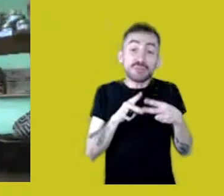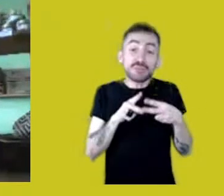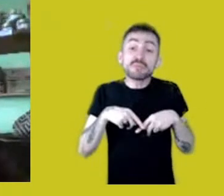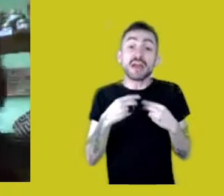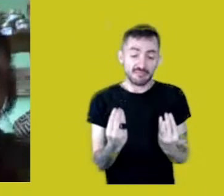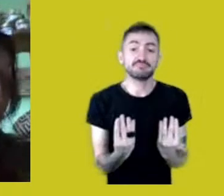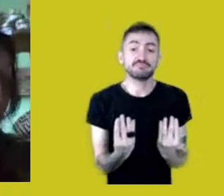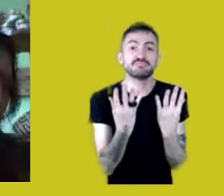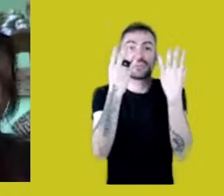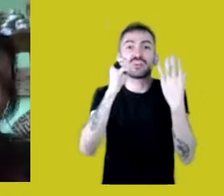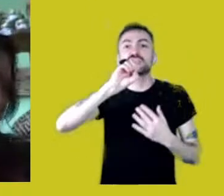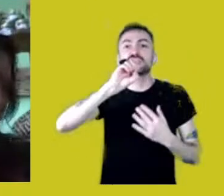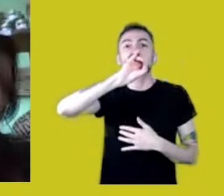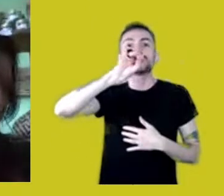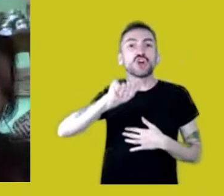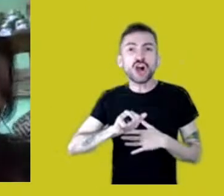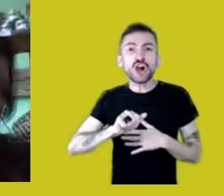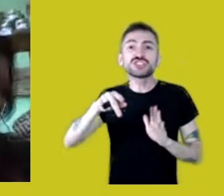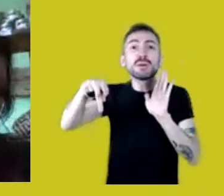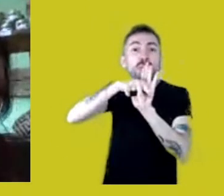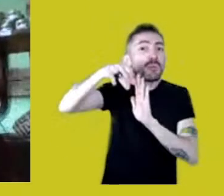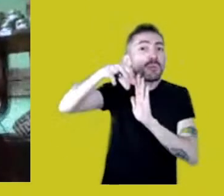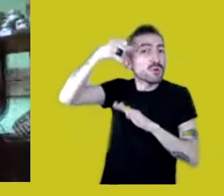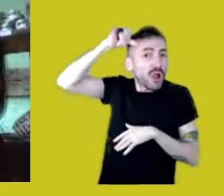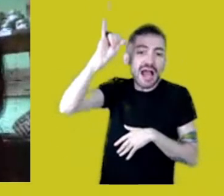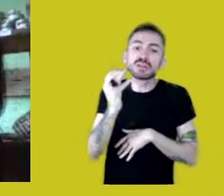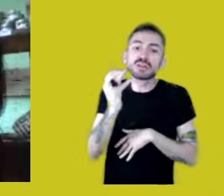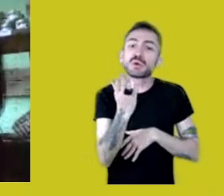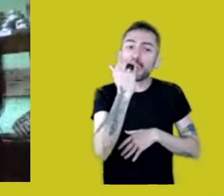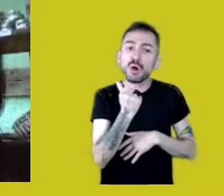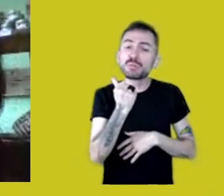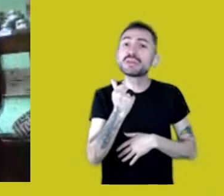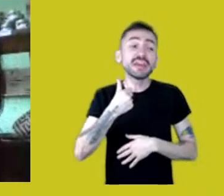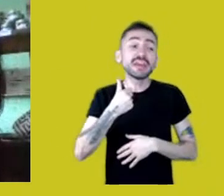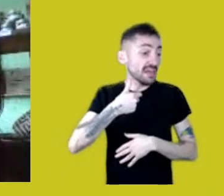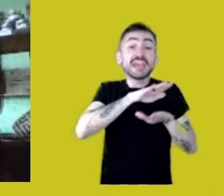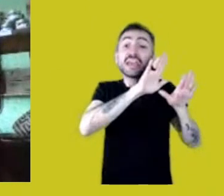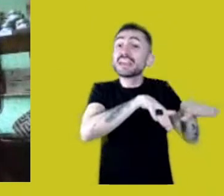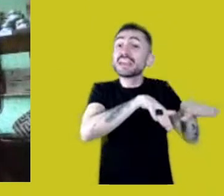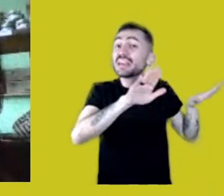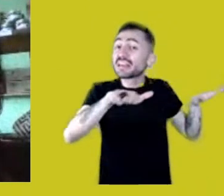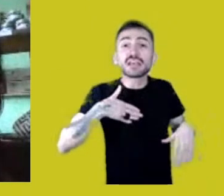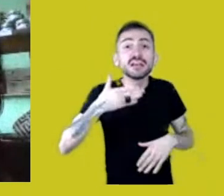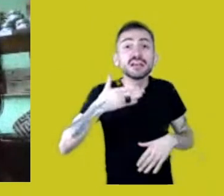to feed European cattle, while our children starve to death